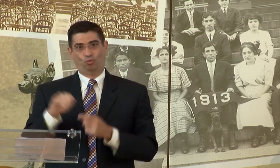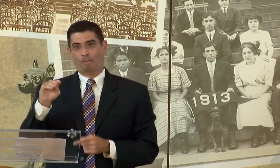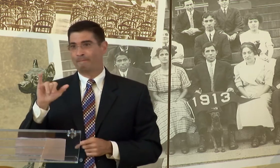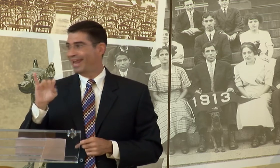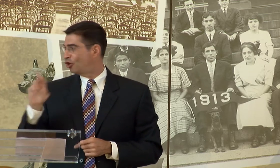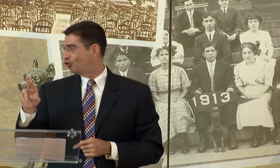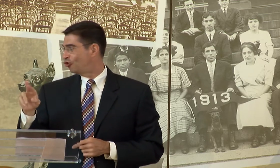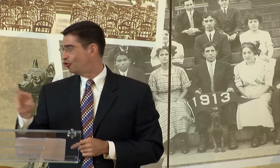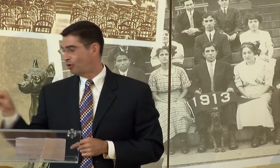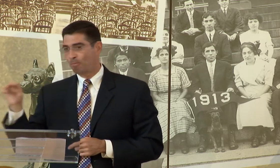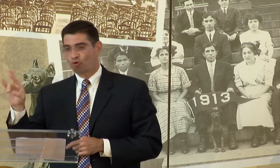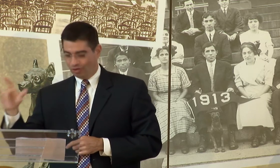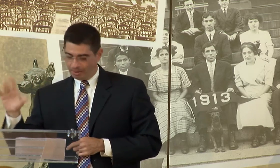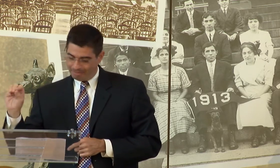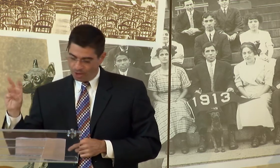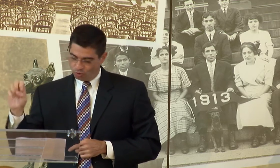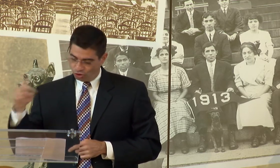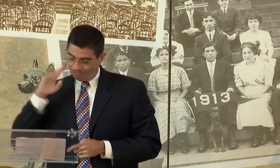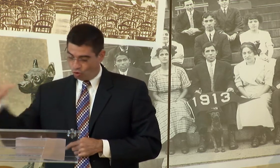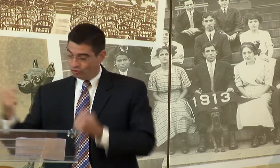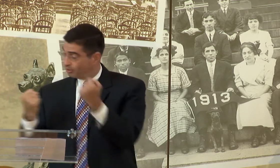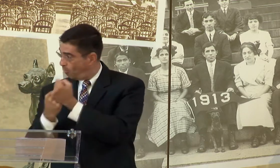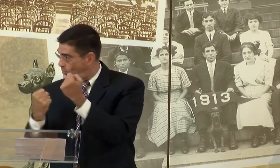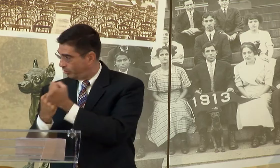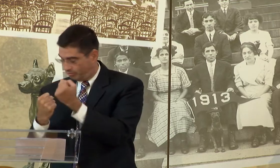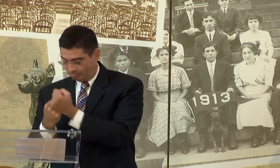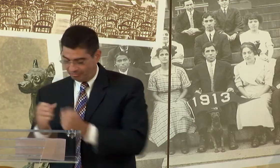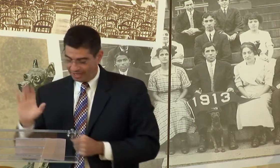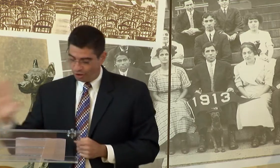WE ARE VERY GRATEFUL TO THE MAYOR, MURIEL BOWSER, FOR YOUR